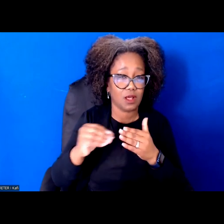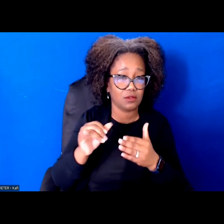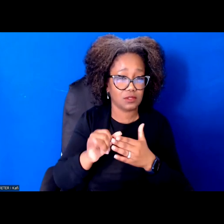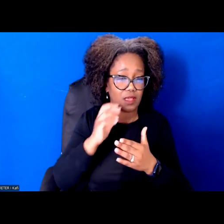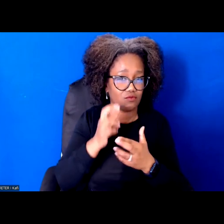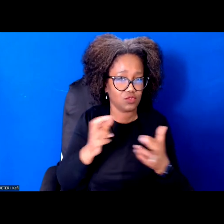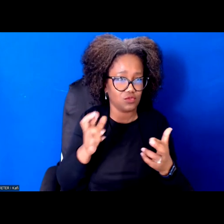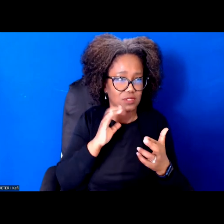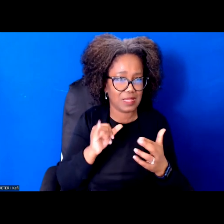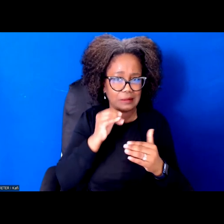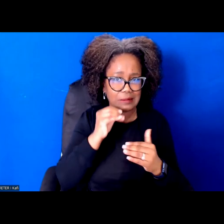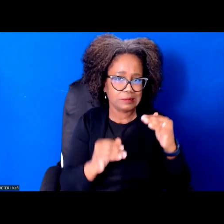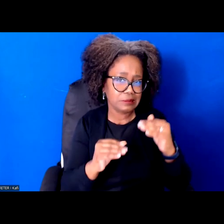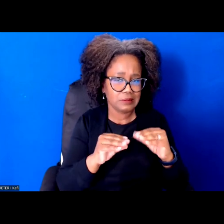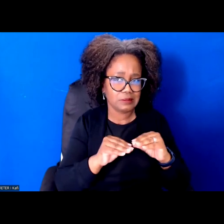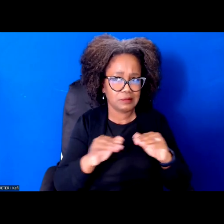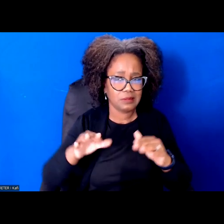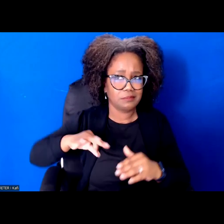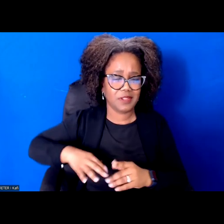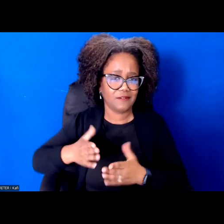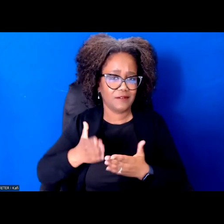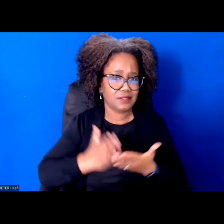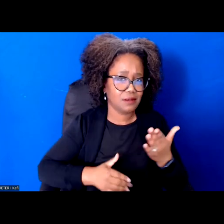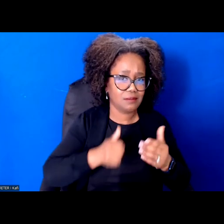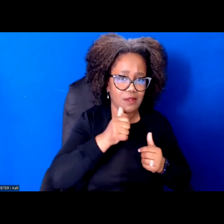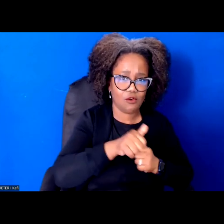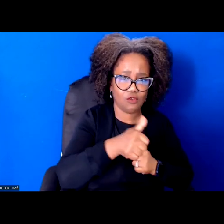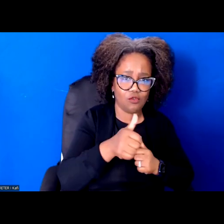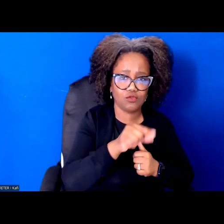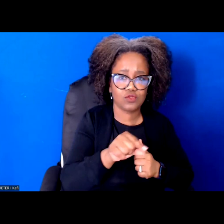Or ensuring that our that no new revenues that are coming from, you know, our or the